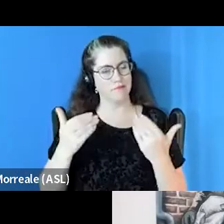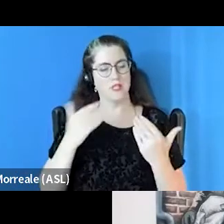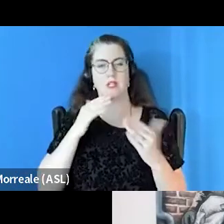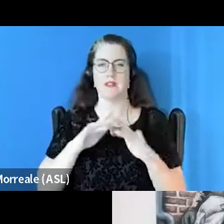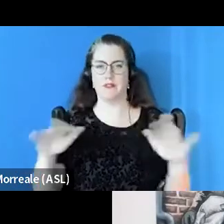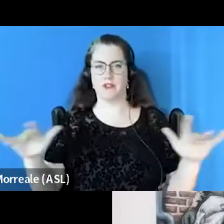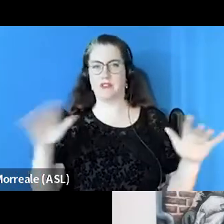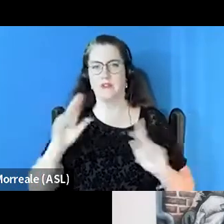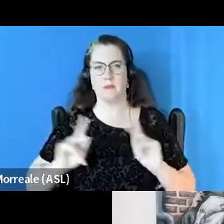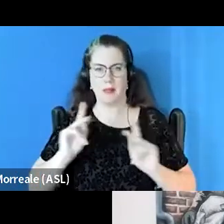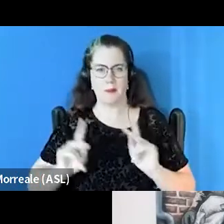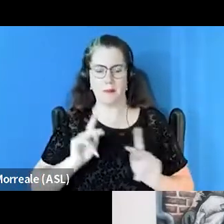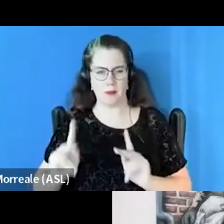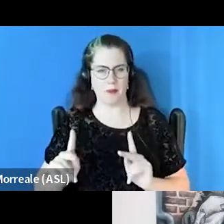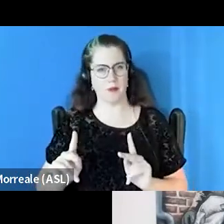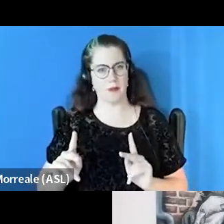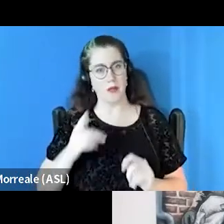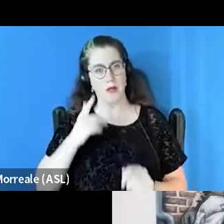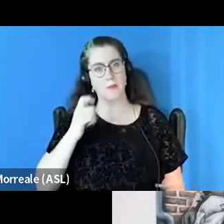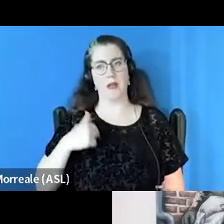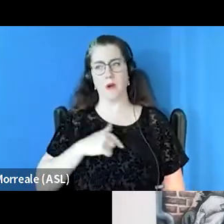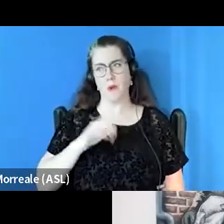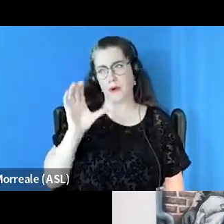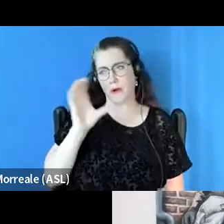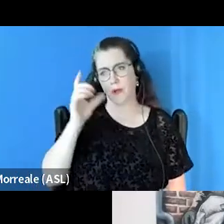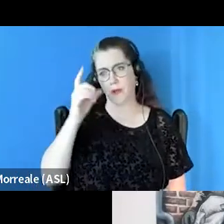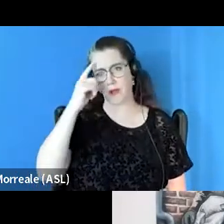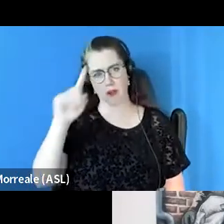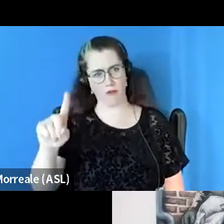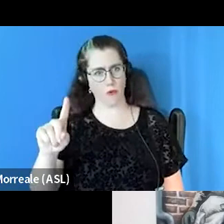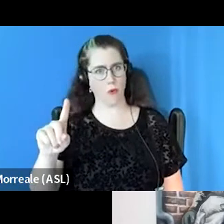where we're looking for the staff and new enrollees